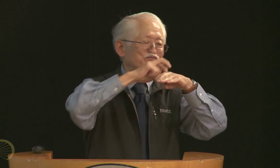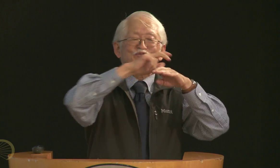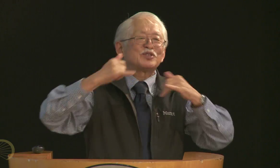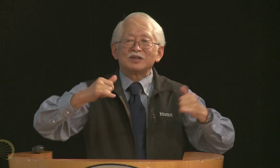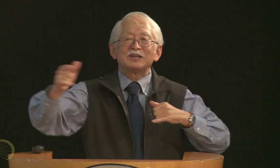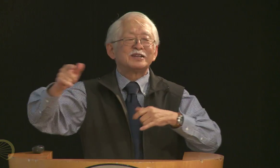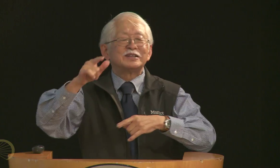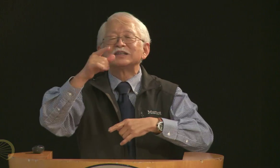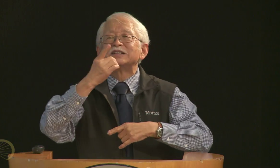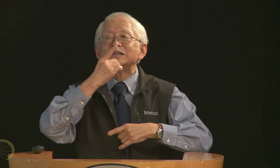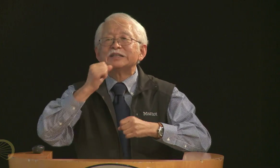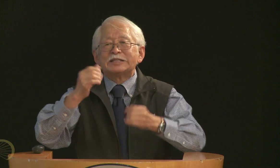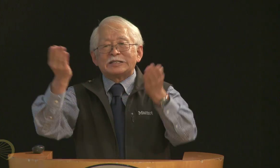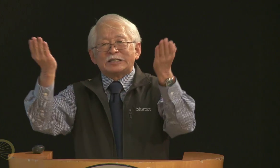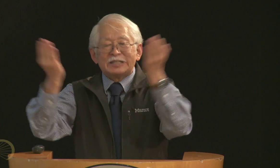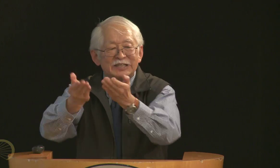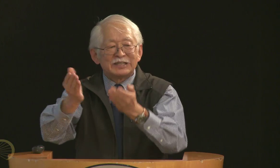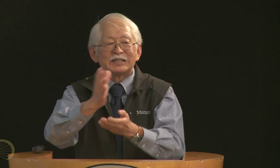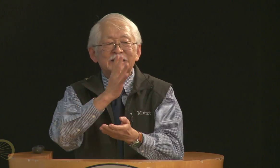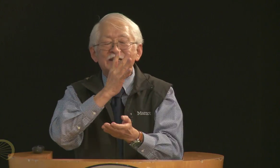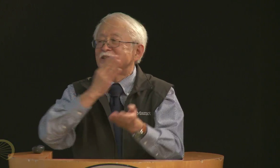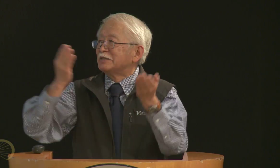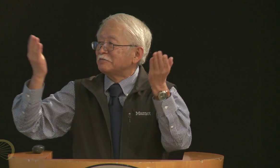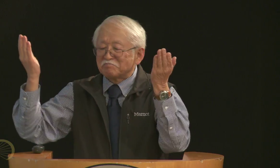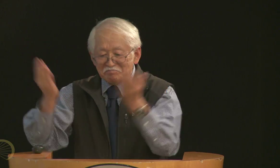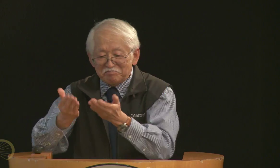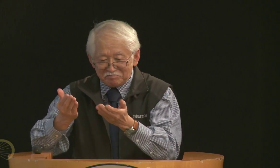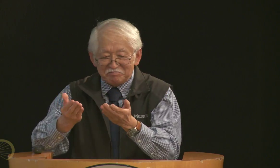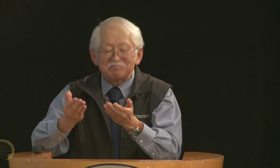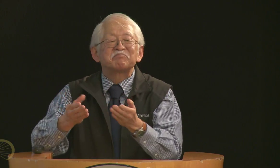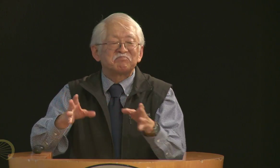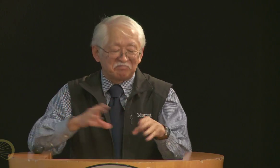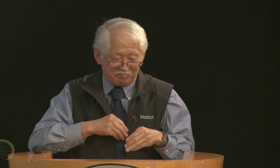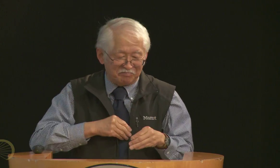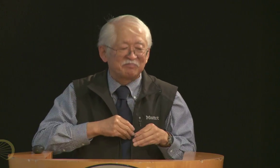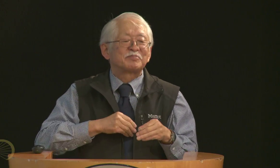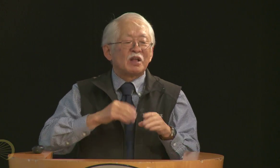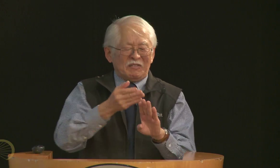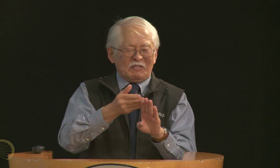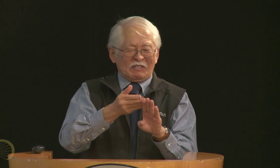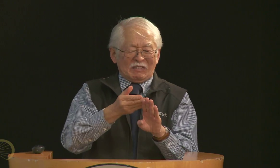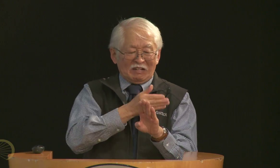Dan and I were playing outside, and Delight was able to convince his mother